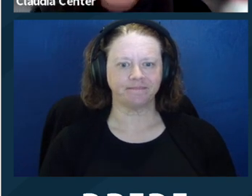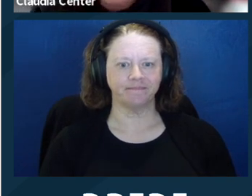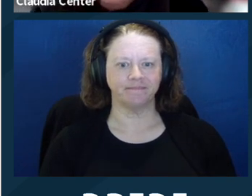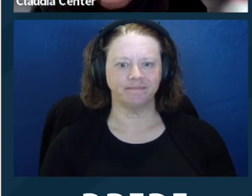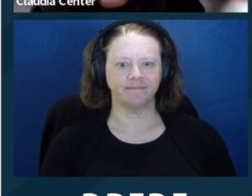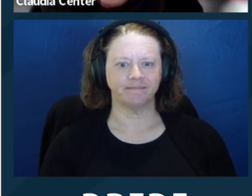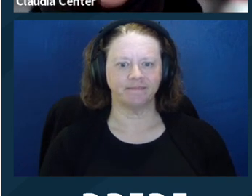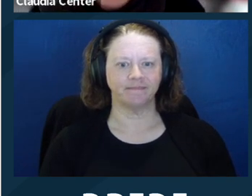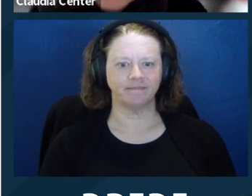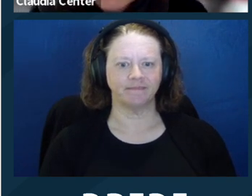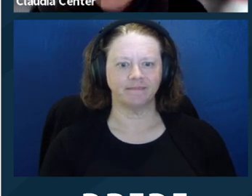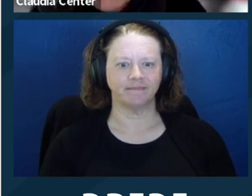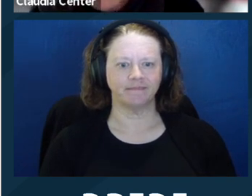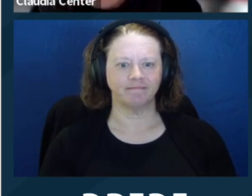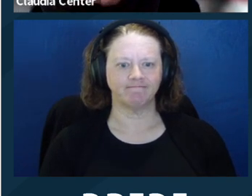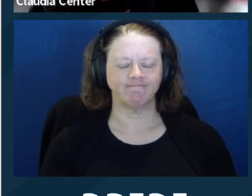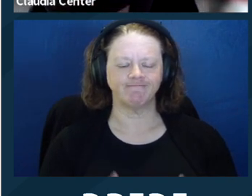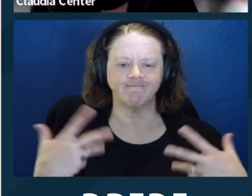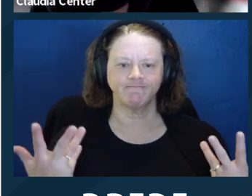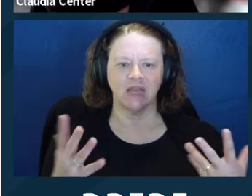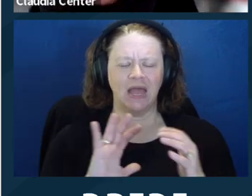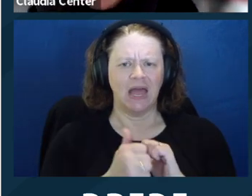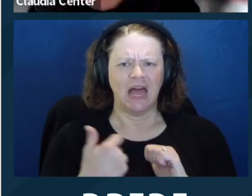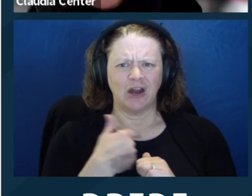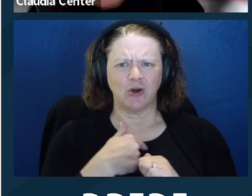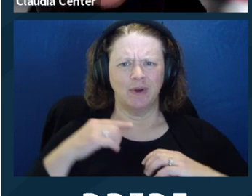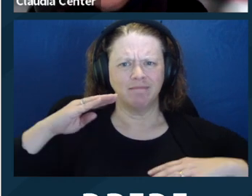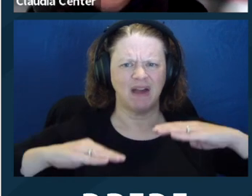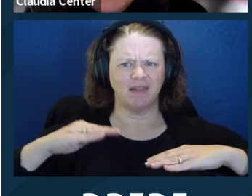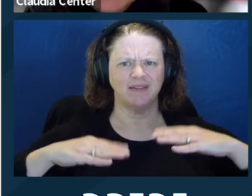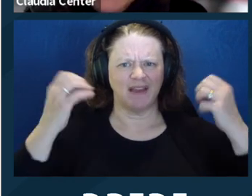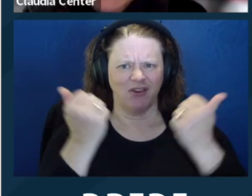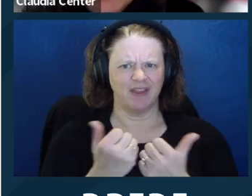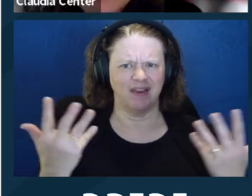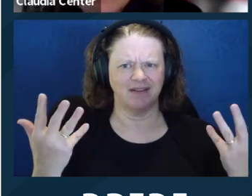I've just gone through? So this is my set of practical tips for meeting with clients